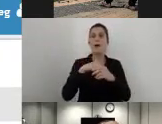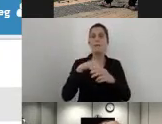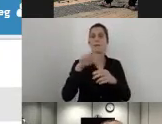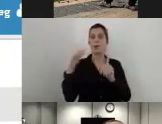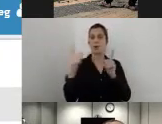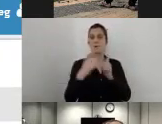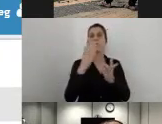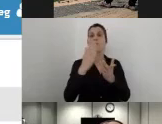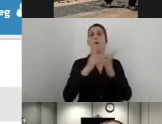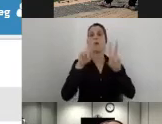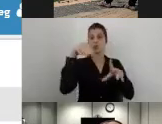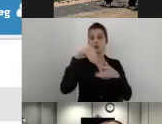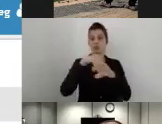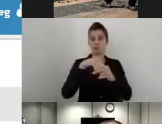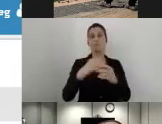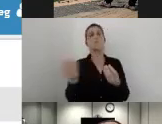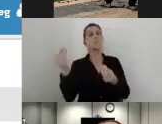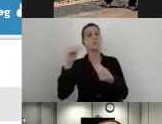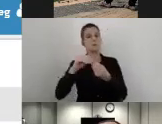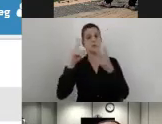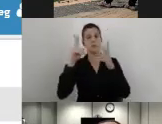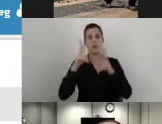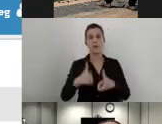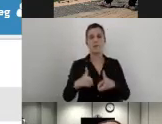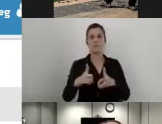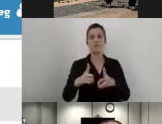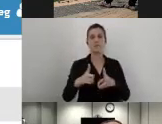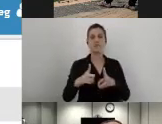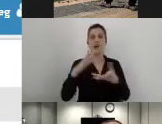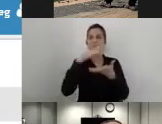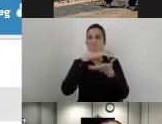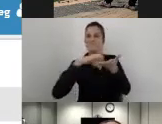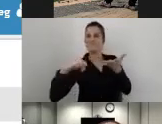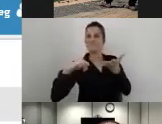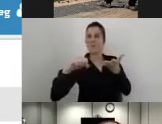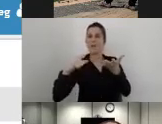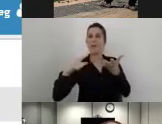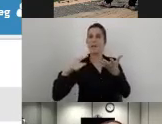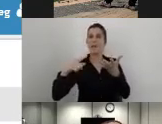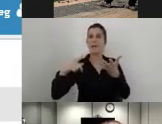In addition, I can also export two different formats, which I will show later.